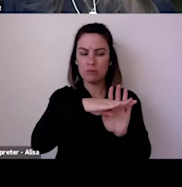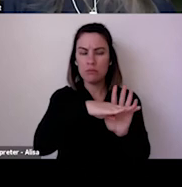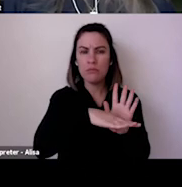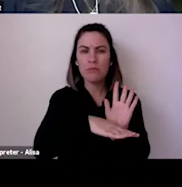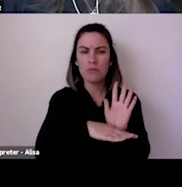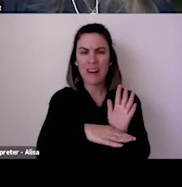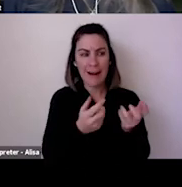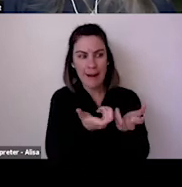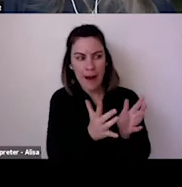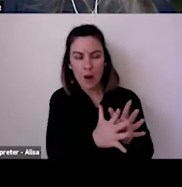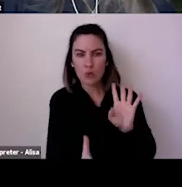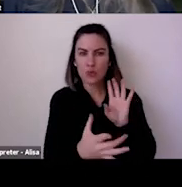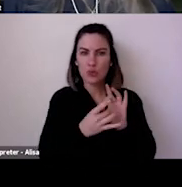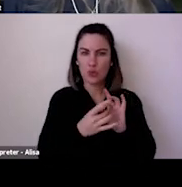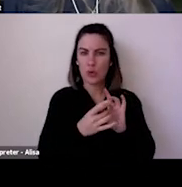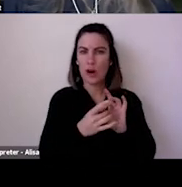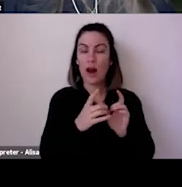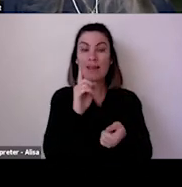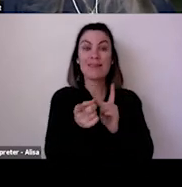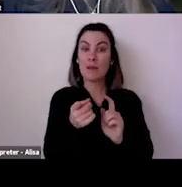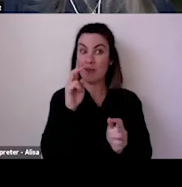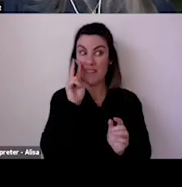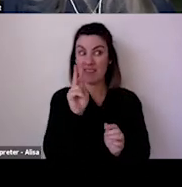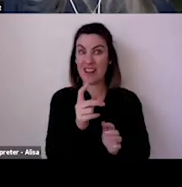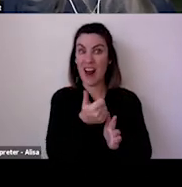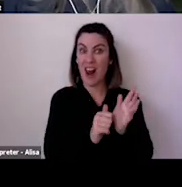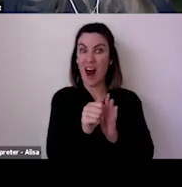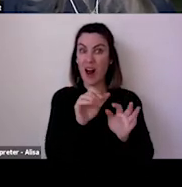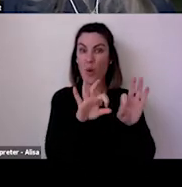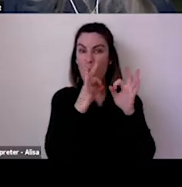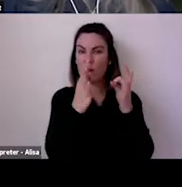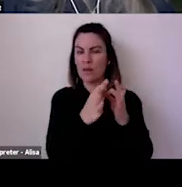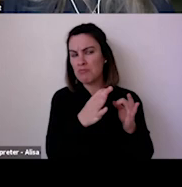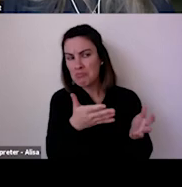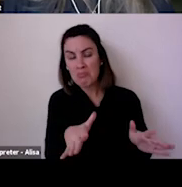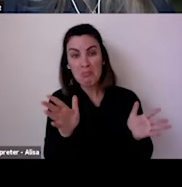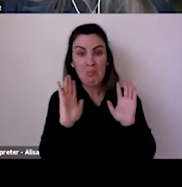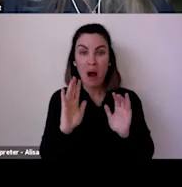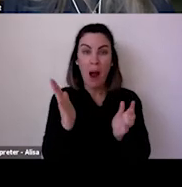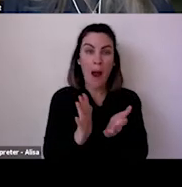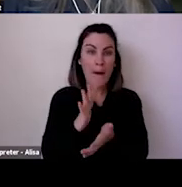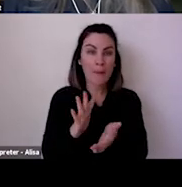We were seeing that people, as we've discussed today, are in a really wide range of places.